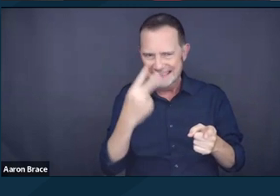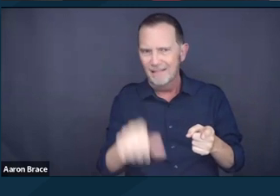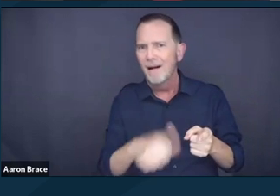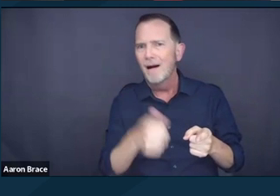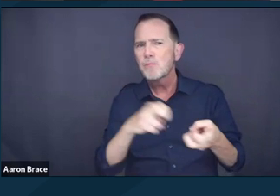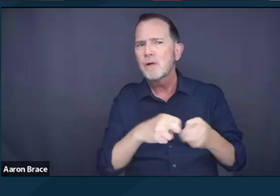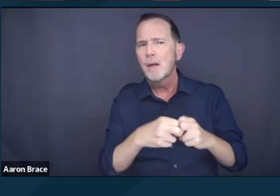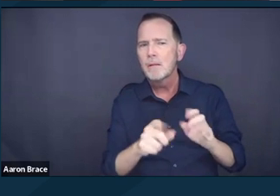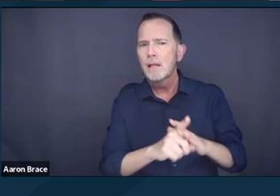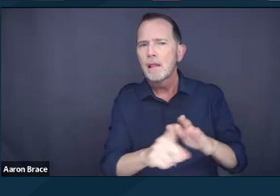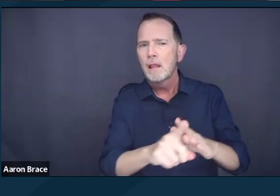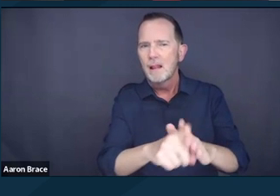that could bring us backwards.